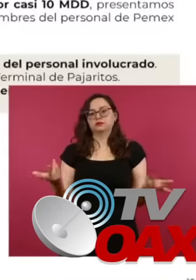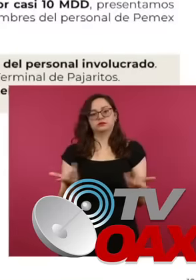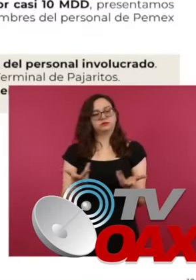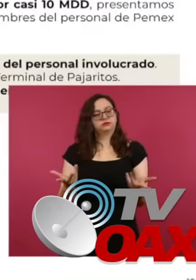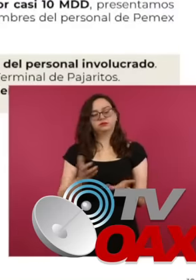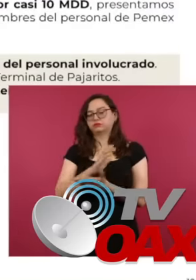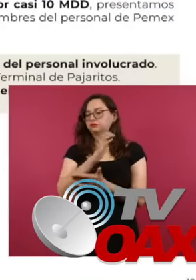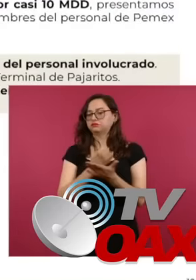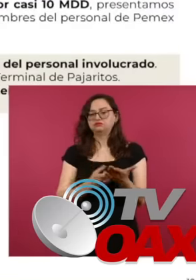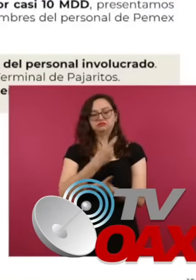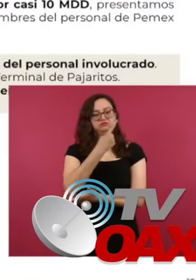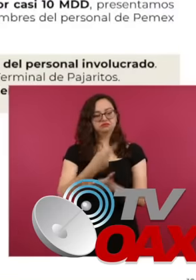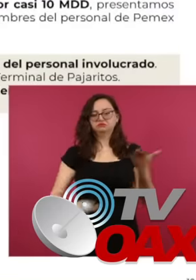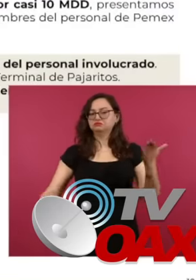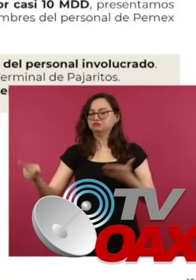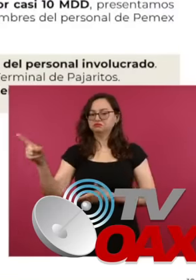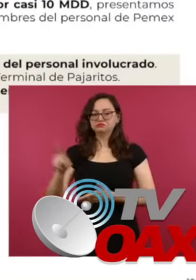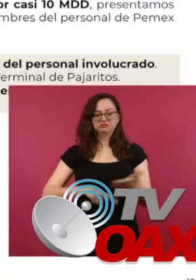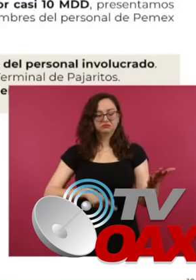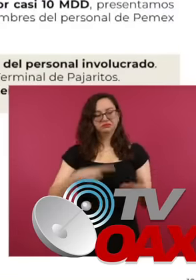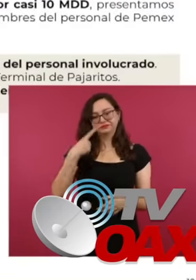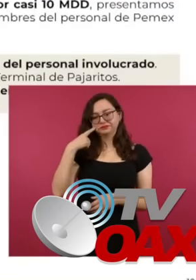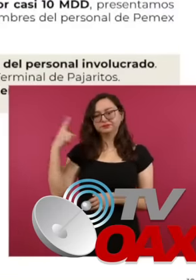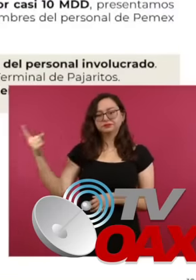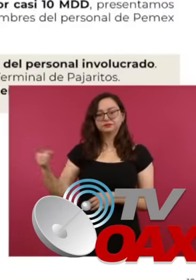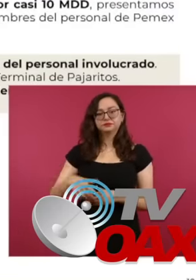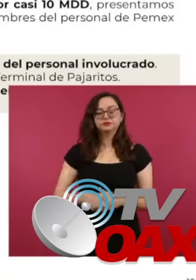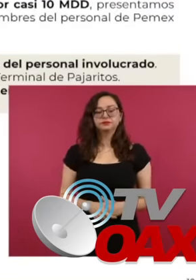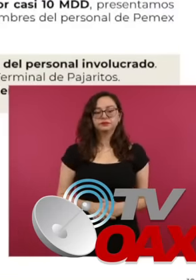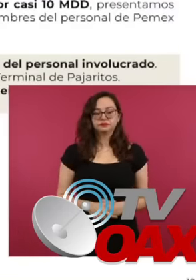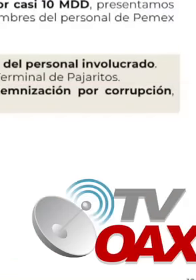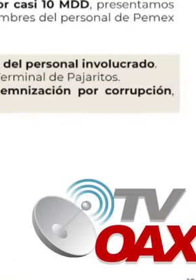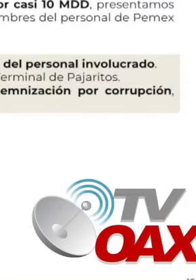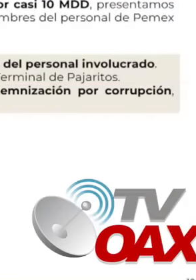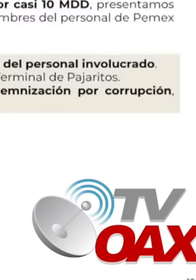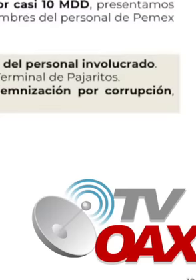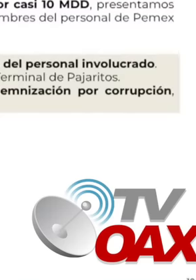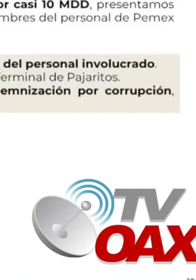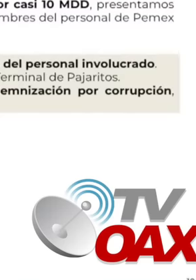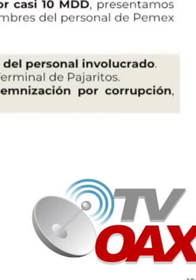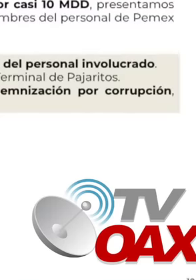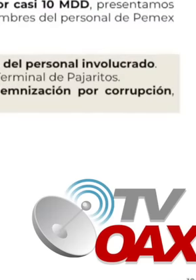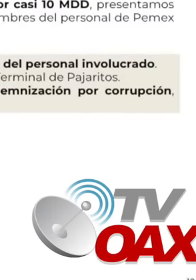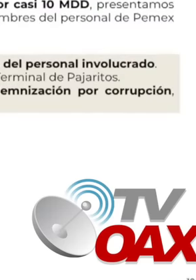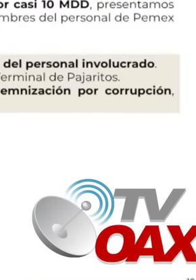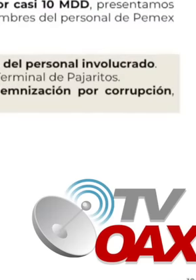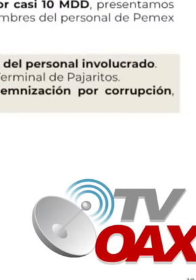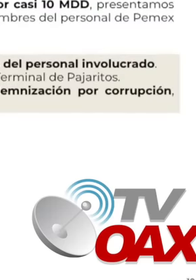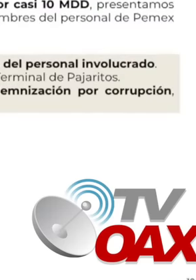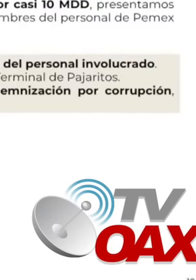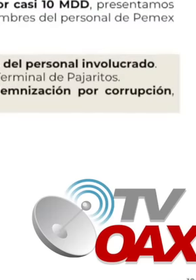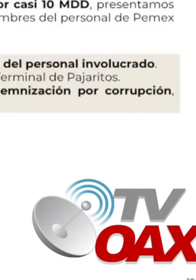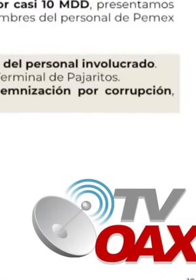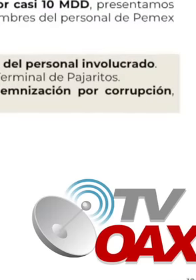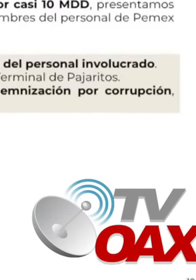the corresponding complaints. The president of the republic said that that was not enough, that